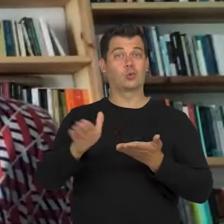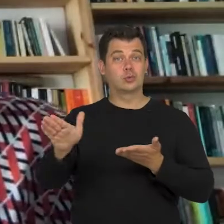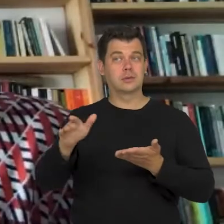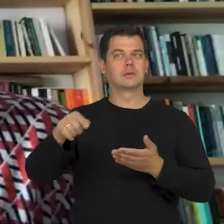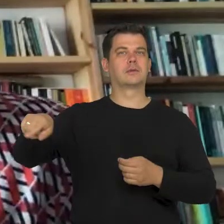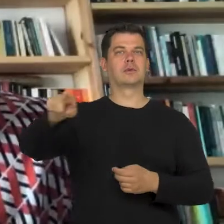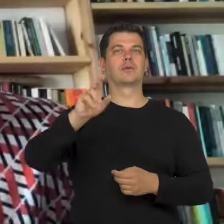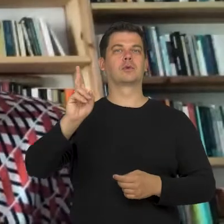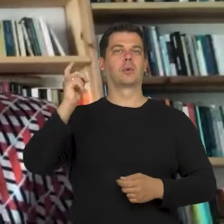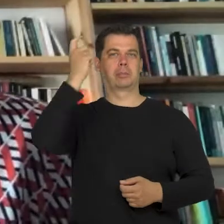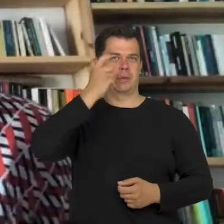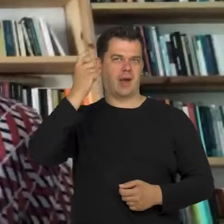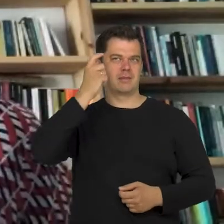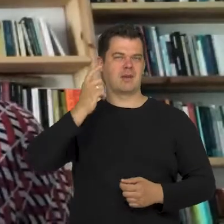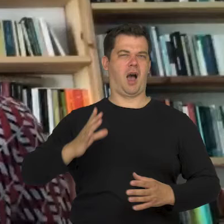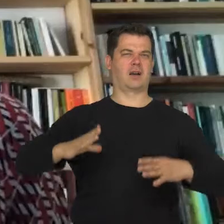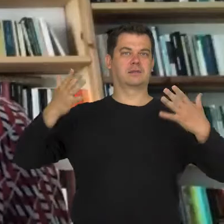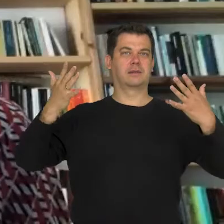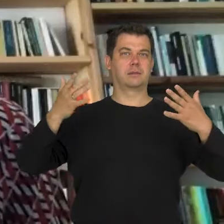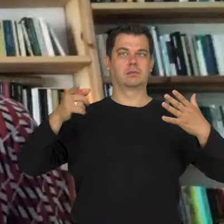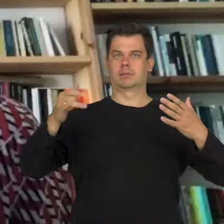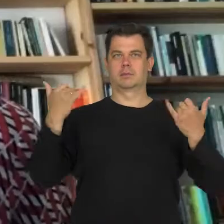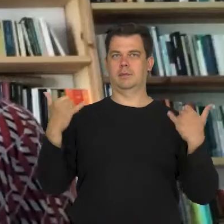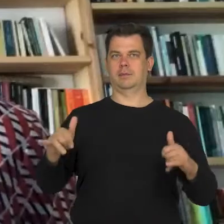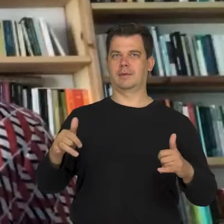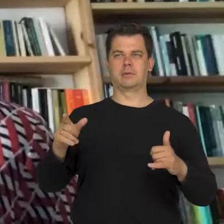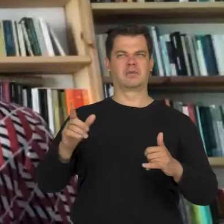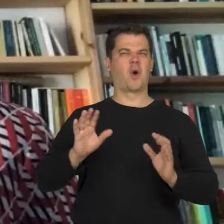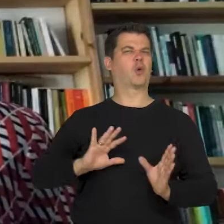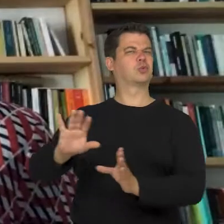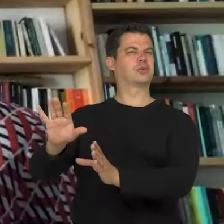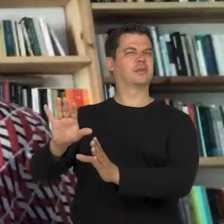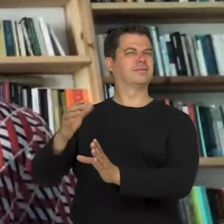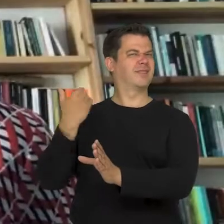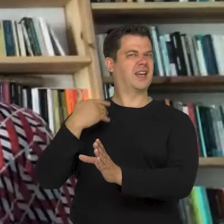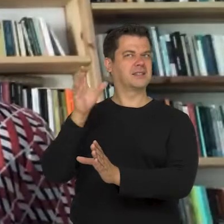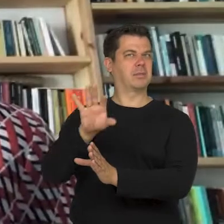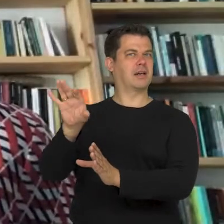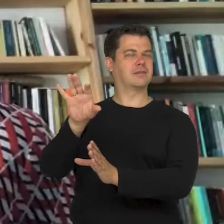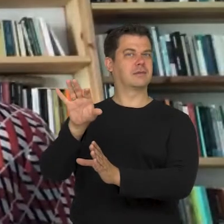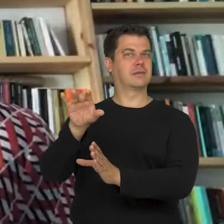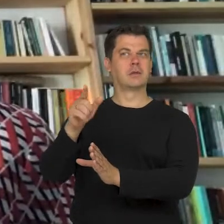are aggressive or drunk. And this is a totally different order of images. And this is an image which comes from a very strong fear